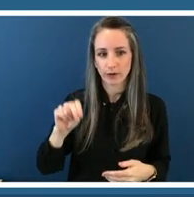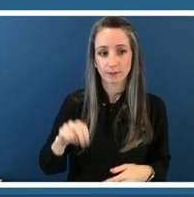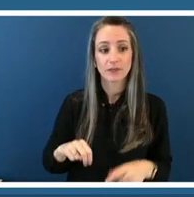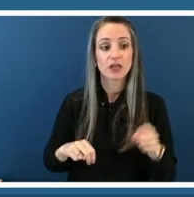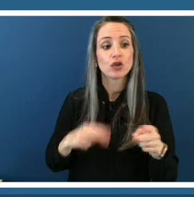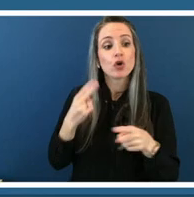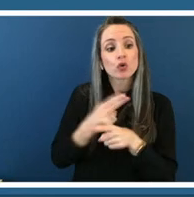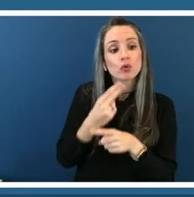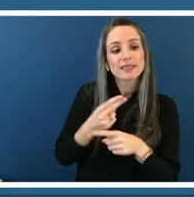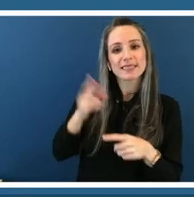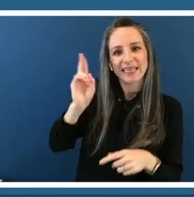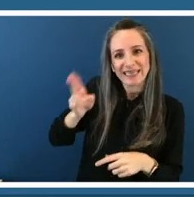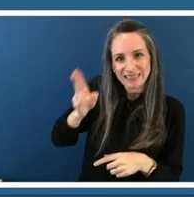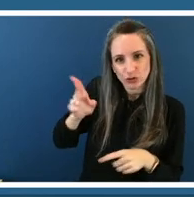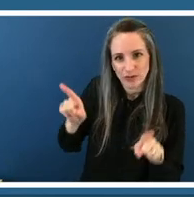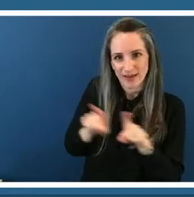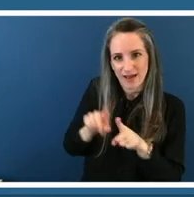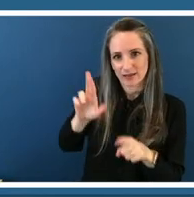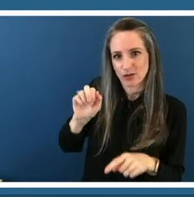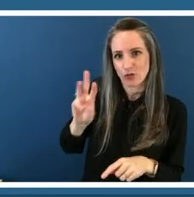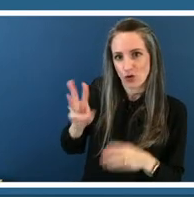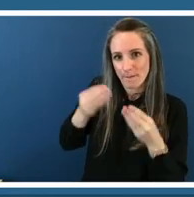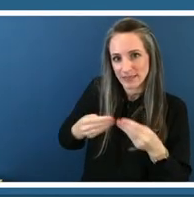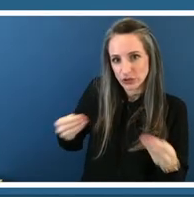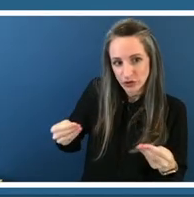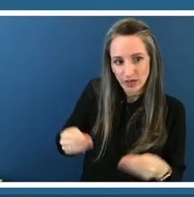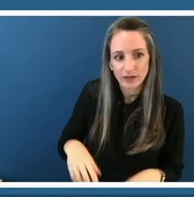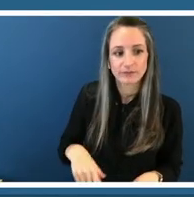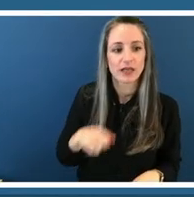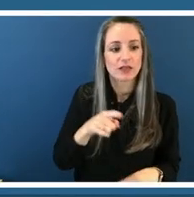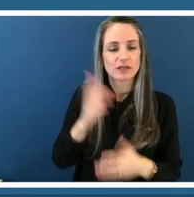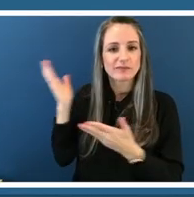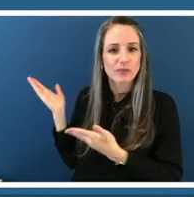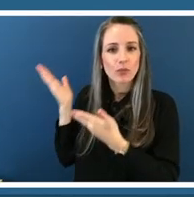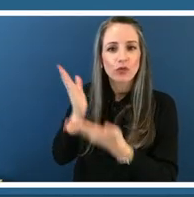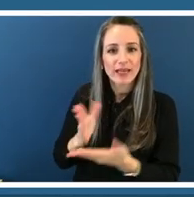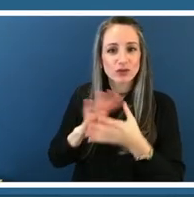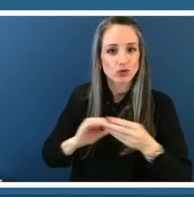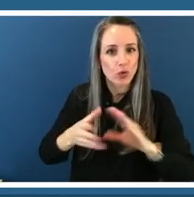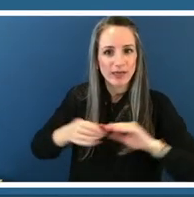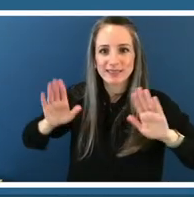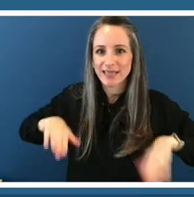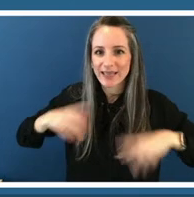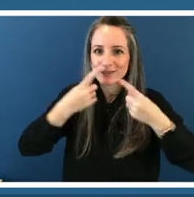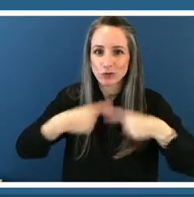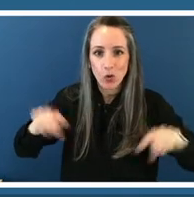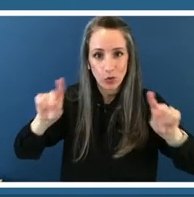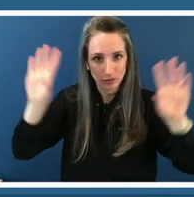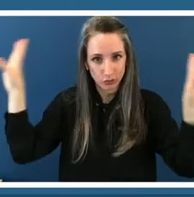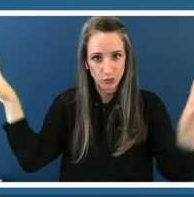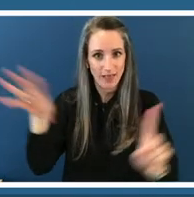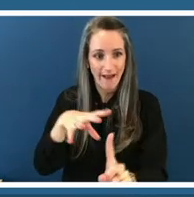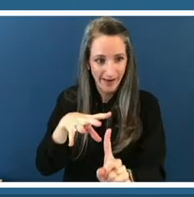raw material she brings untold stories to light and creates installations that can provoke